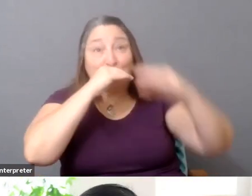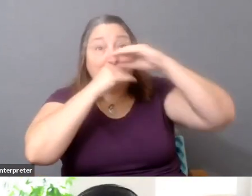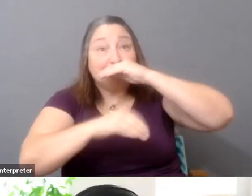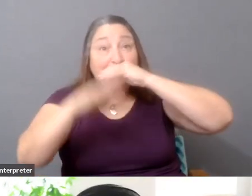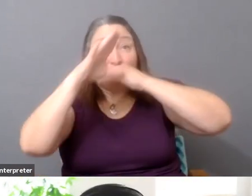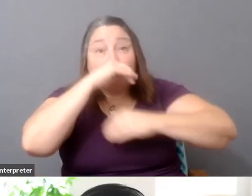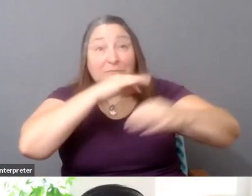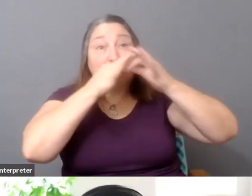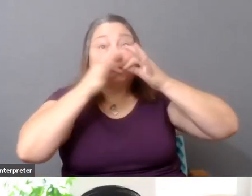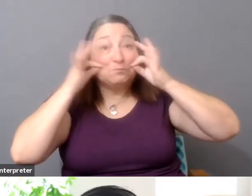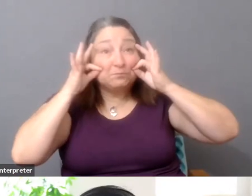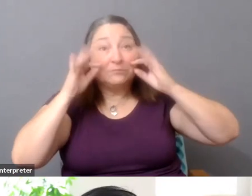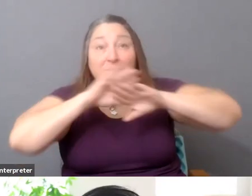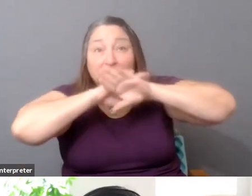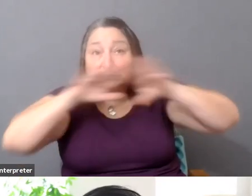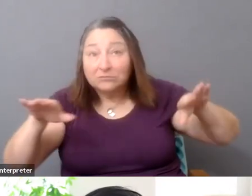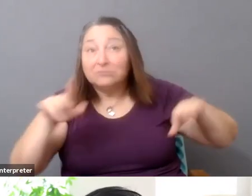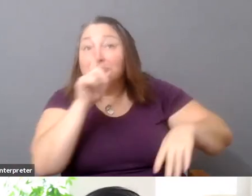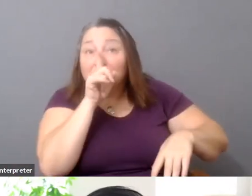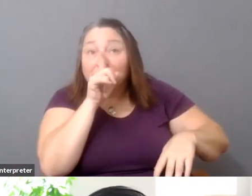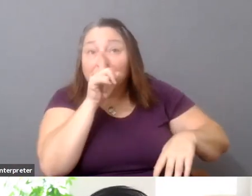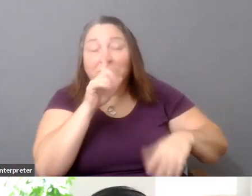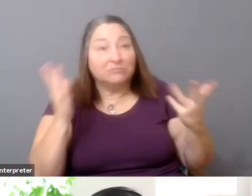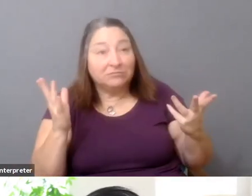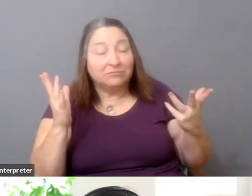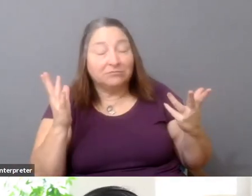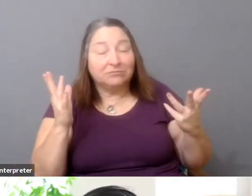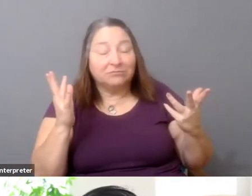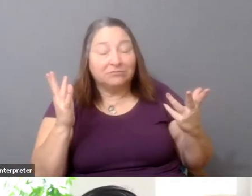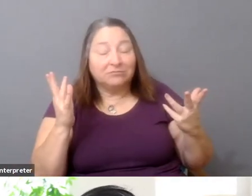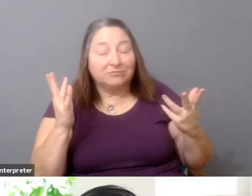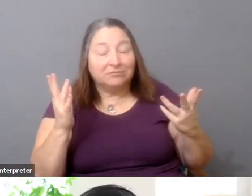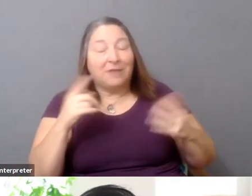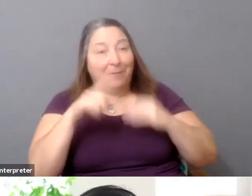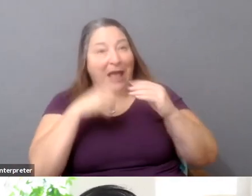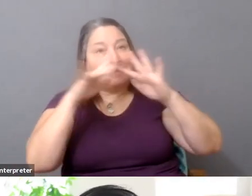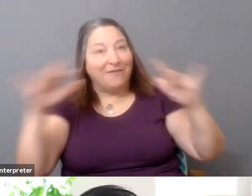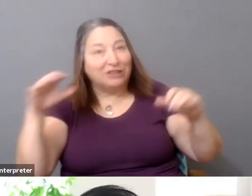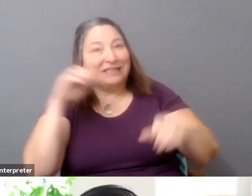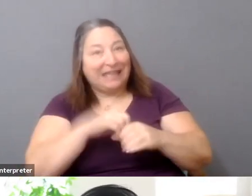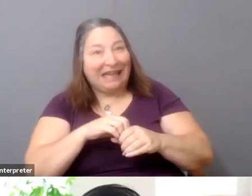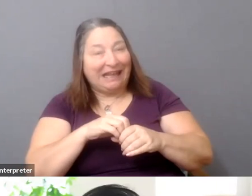And she realized that there's a common tool that all engineers use that is designed exactly for collective action.